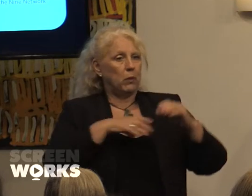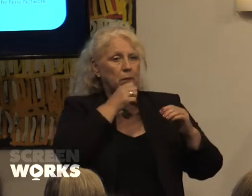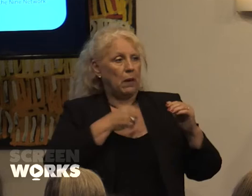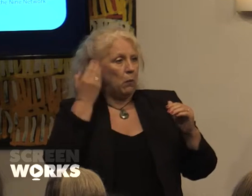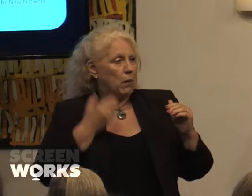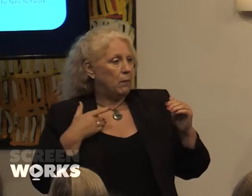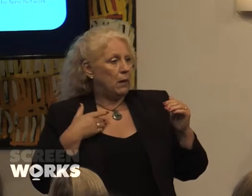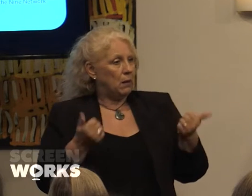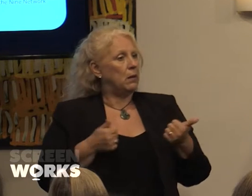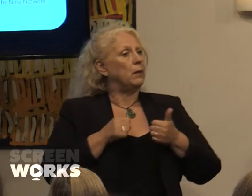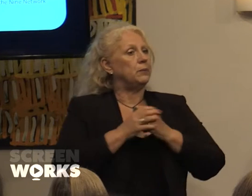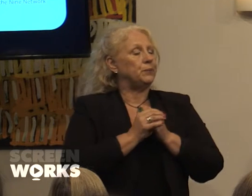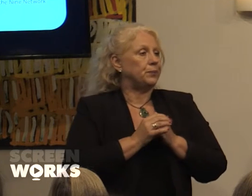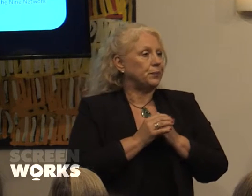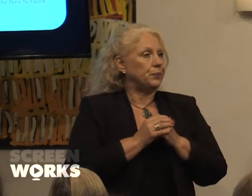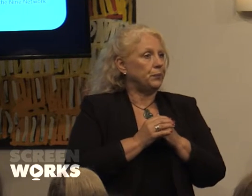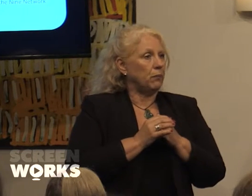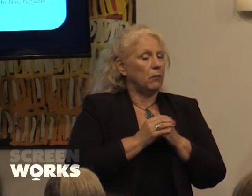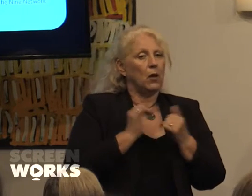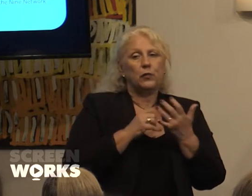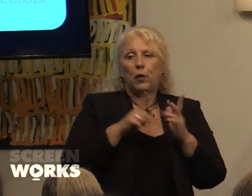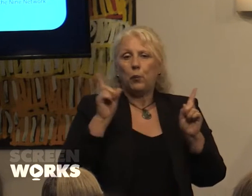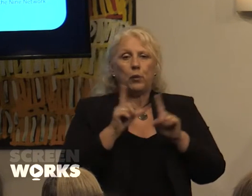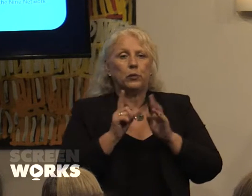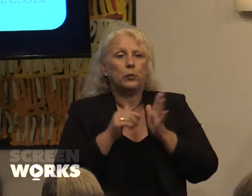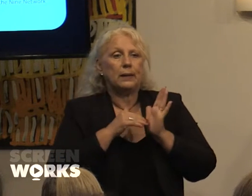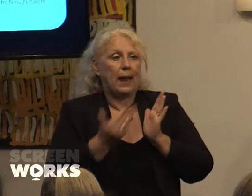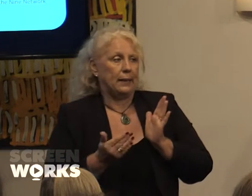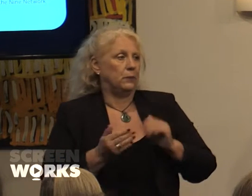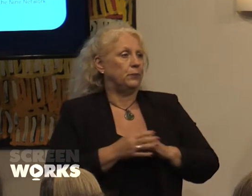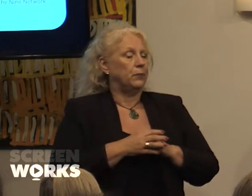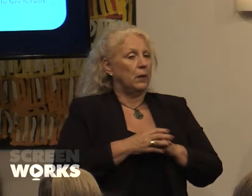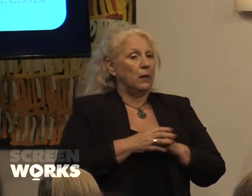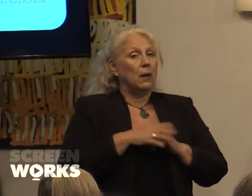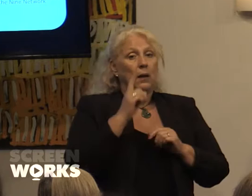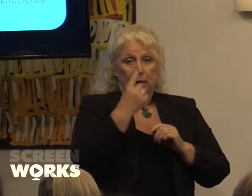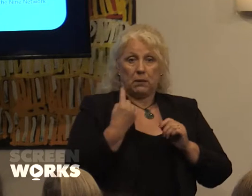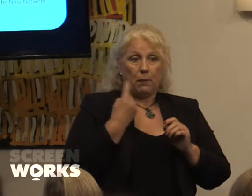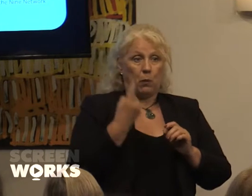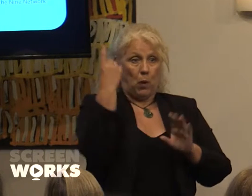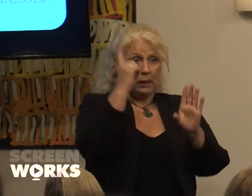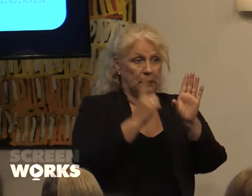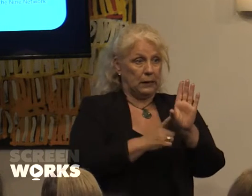address it. So, where to from here? Well we're coming up to the first anniversary of the announcement of 50:50